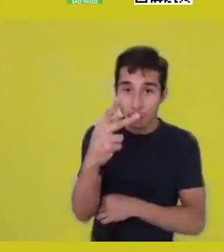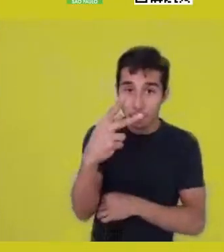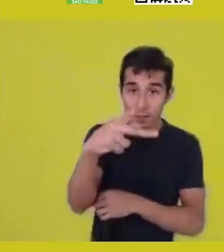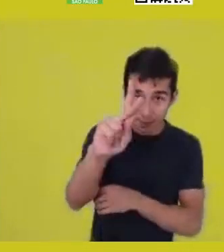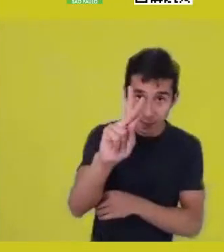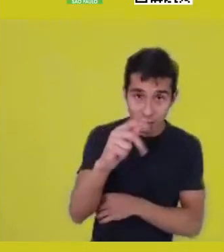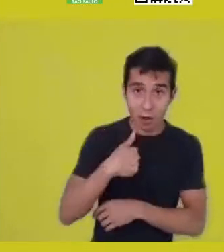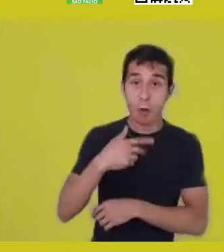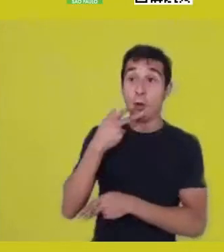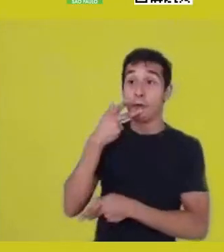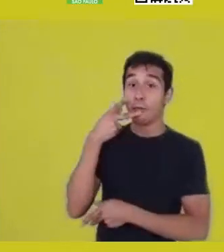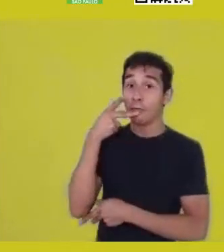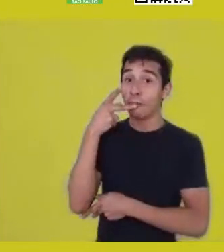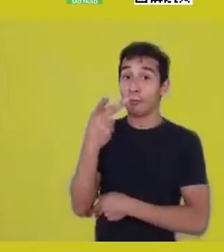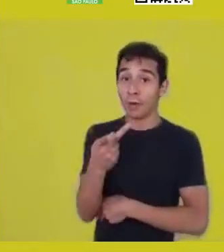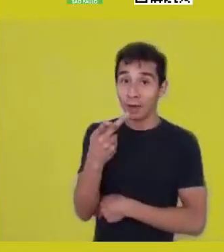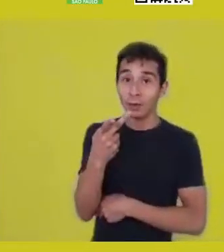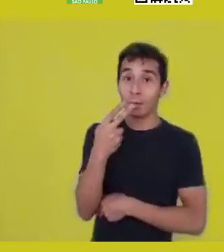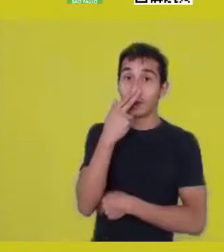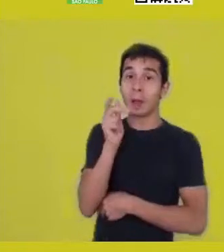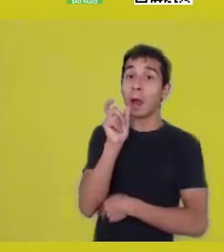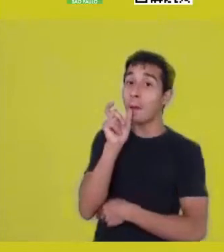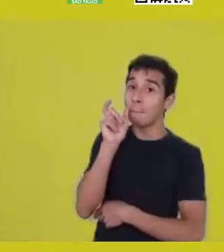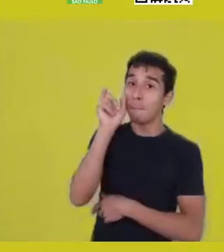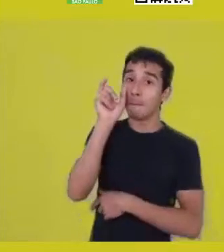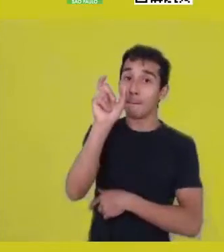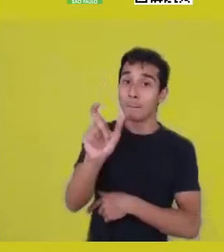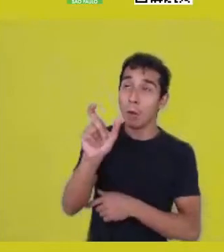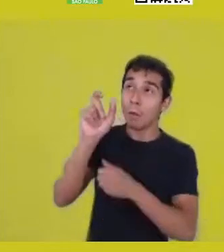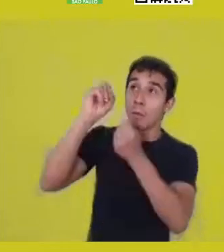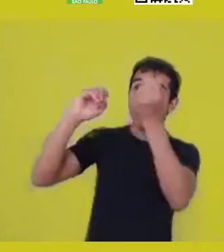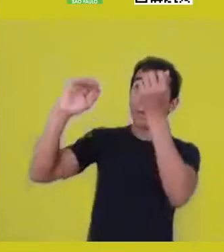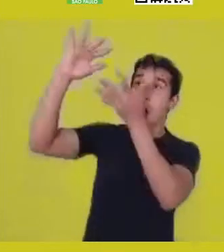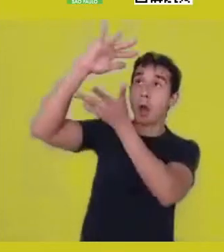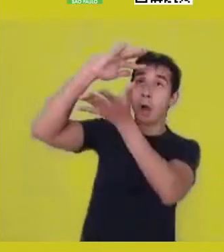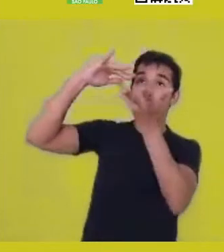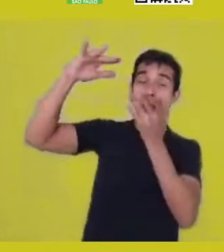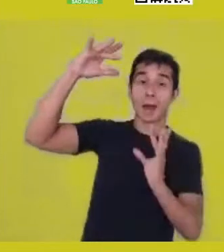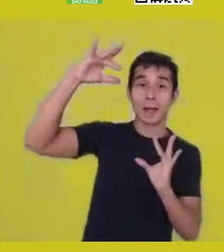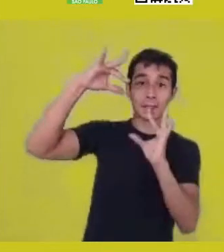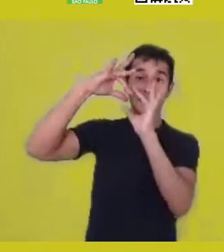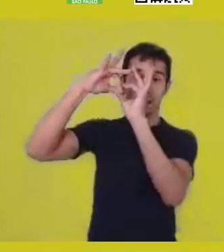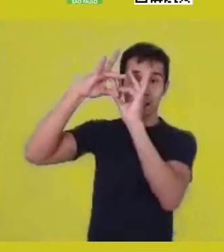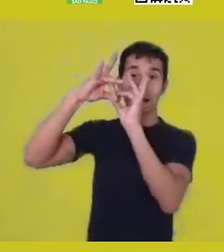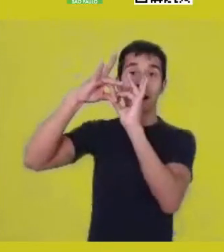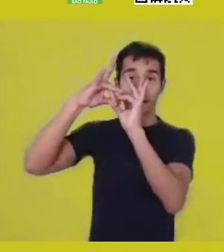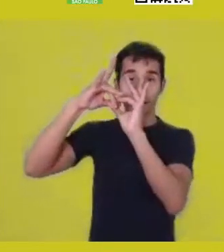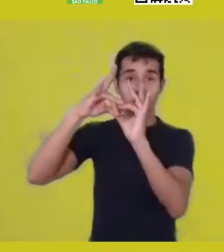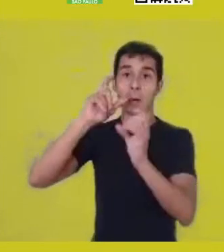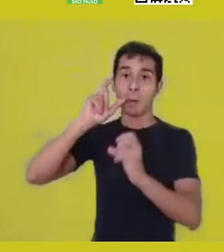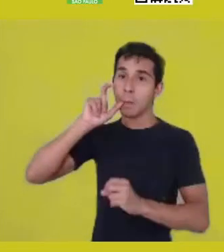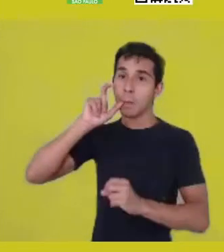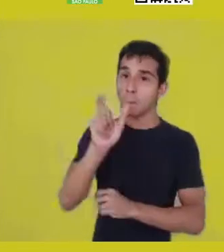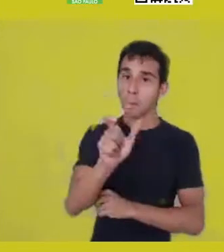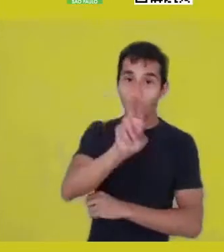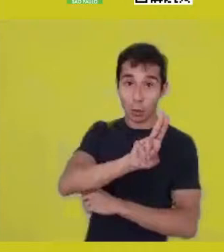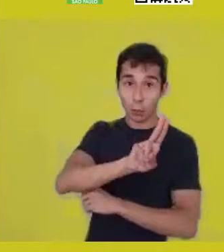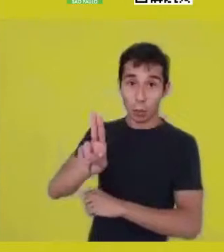and comes back with the strength of the universe which Marimba Ani brings.